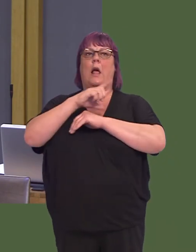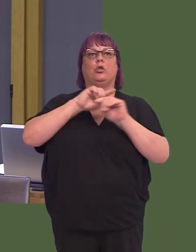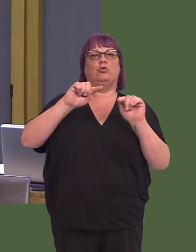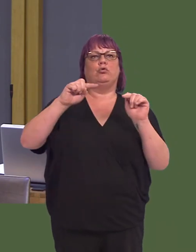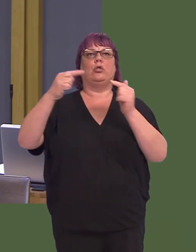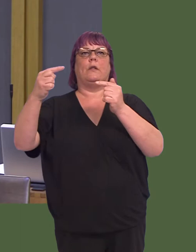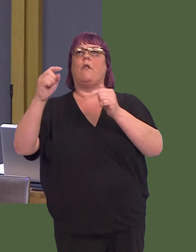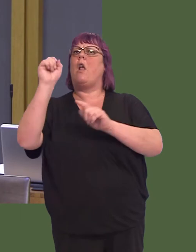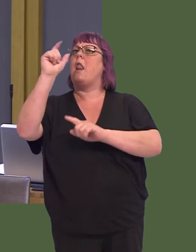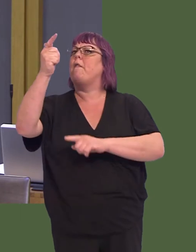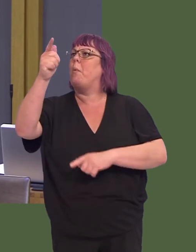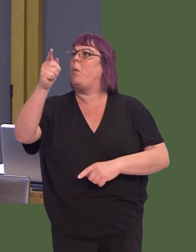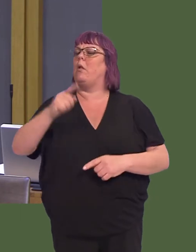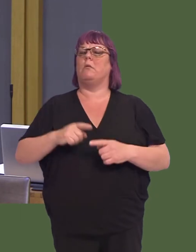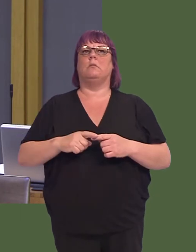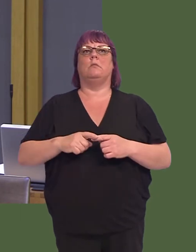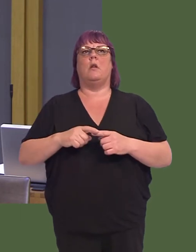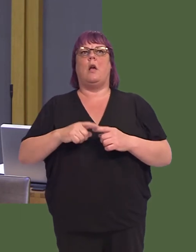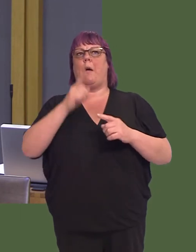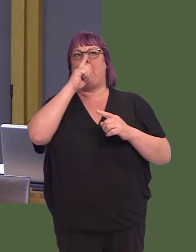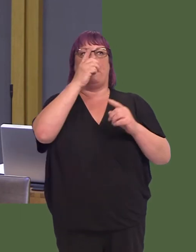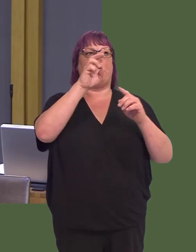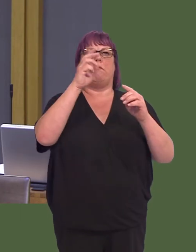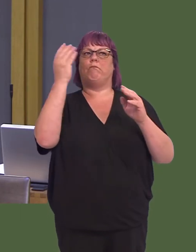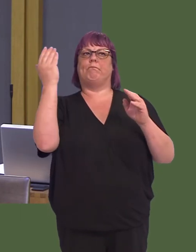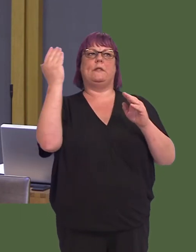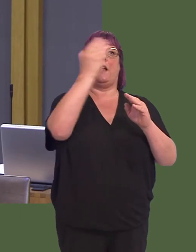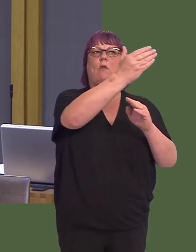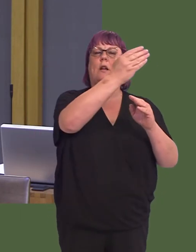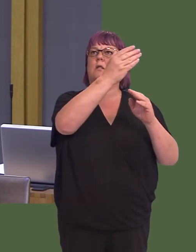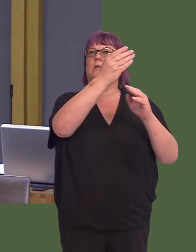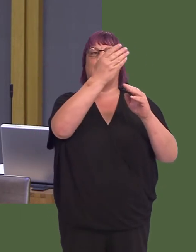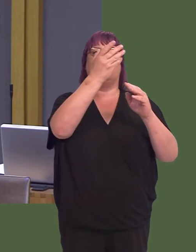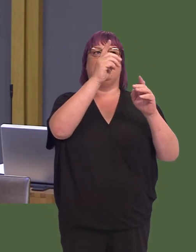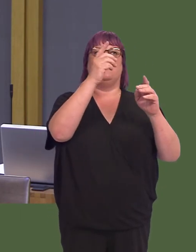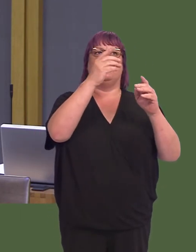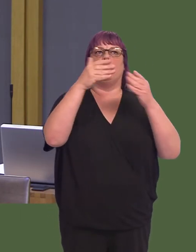other ports such as Liverpool, and the challenge of direct crossings developing more and more